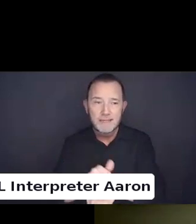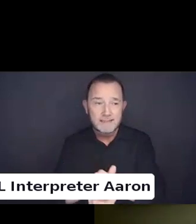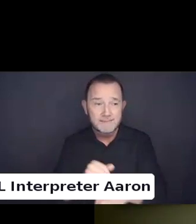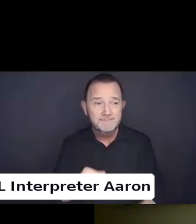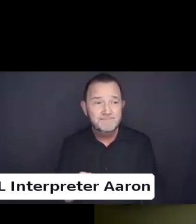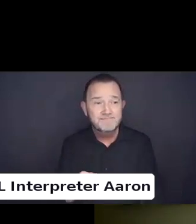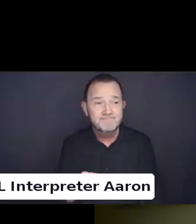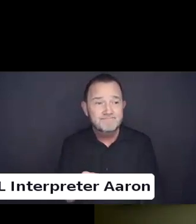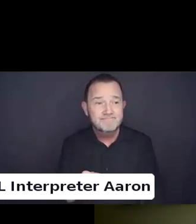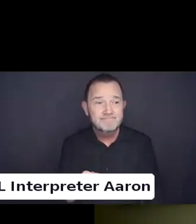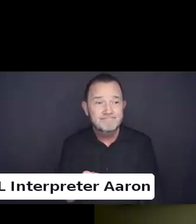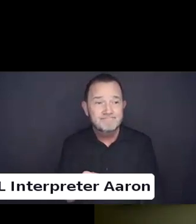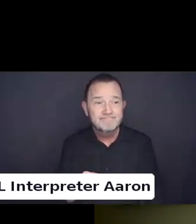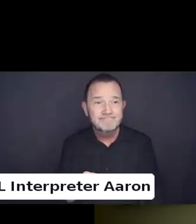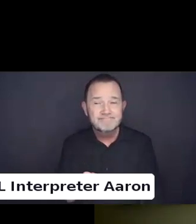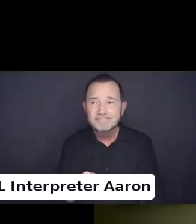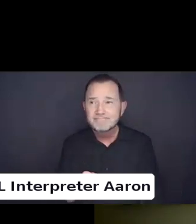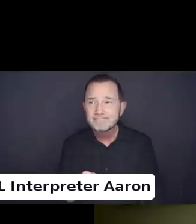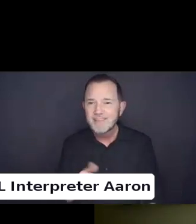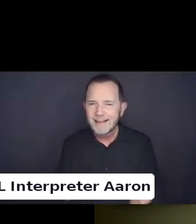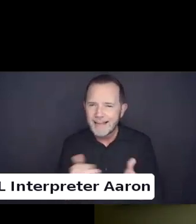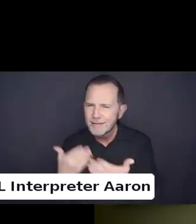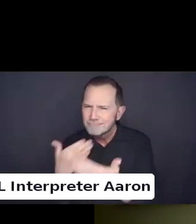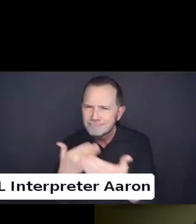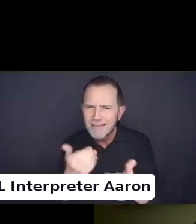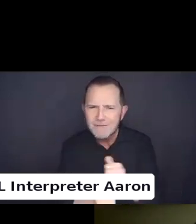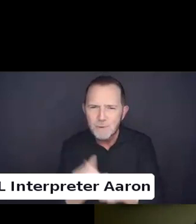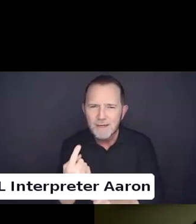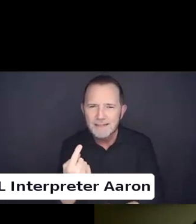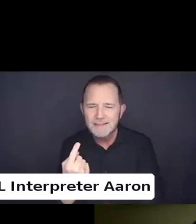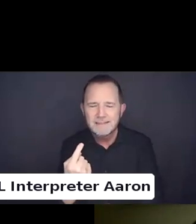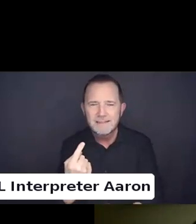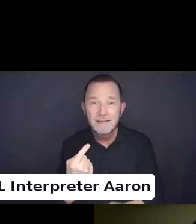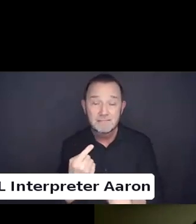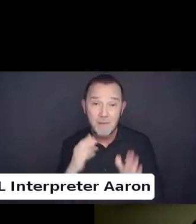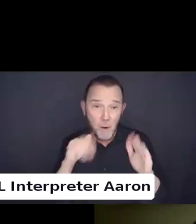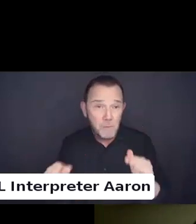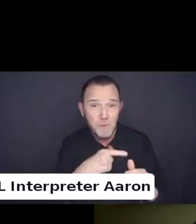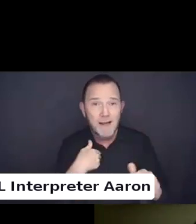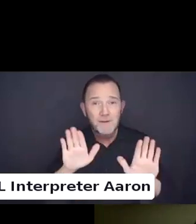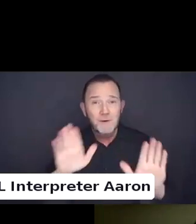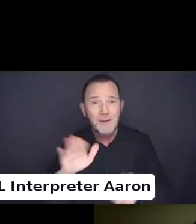I appreciate everybody and hope you have a great evening. Goodbye everyone.